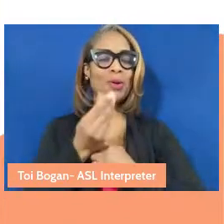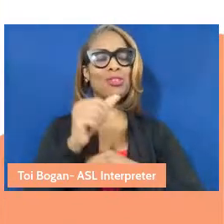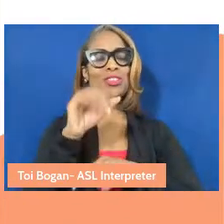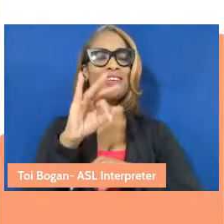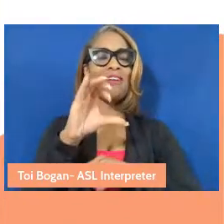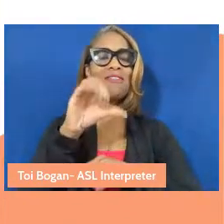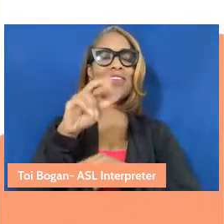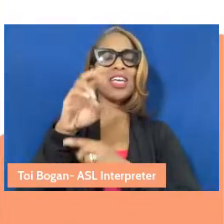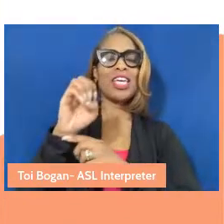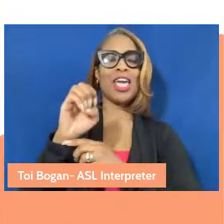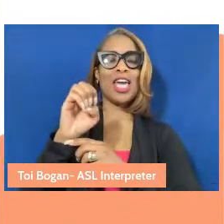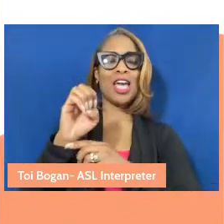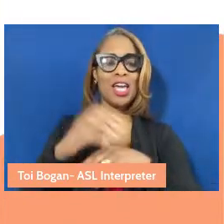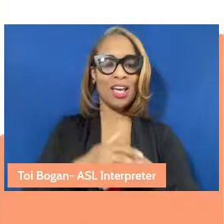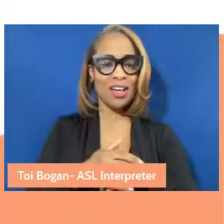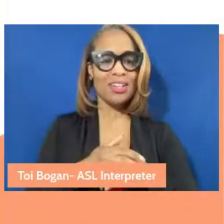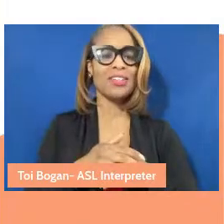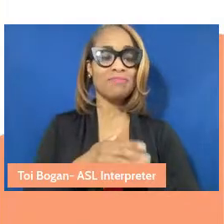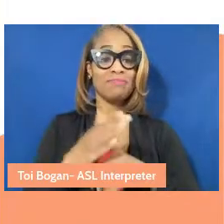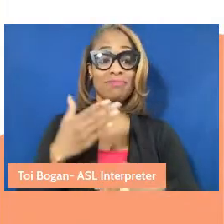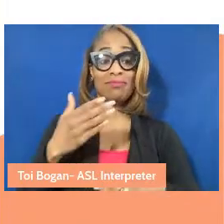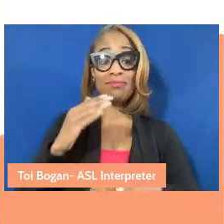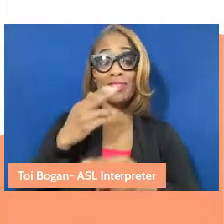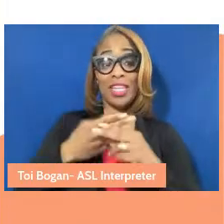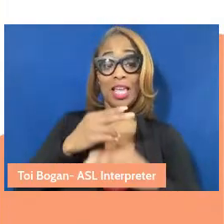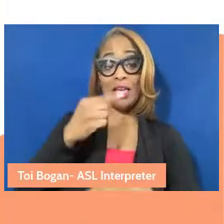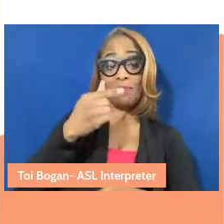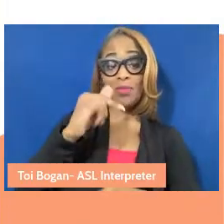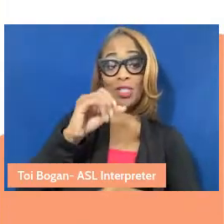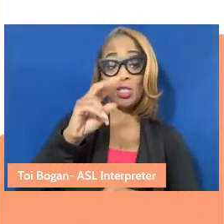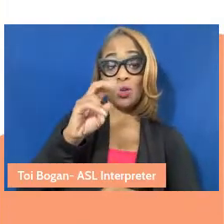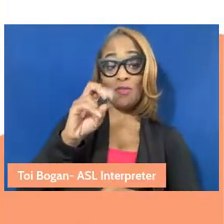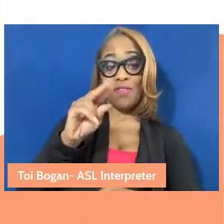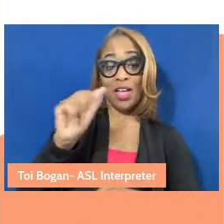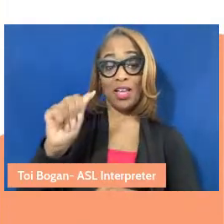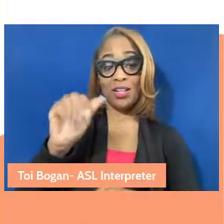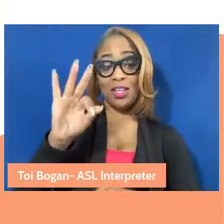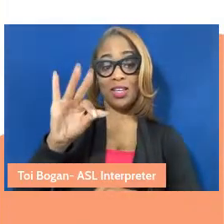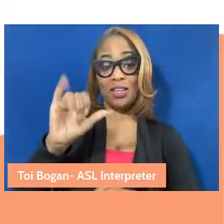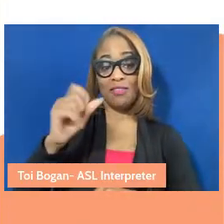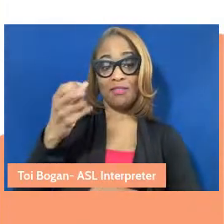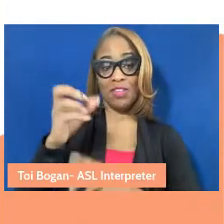My name is Giovanna Fischer. She, her pronouns. And I'm an educator and cultural strategist